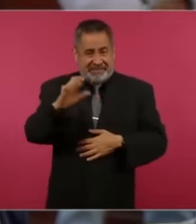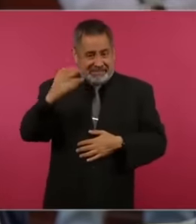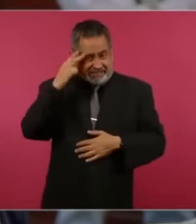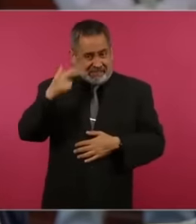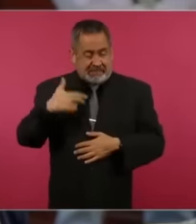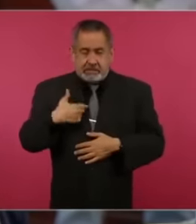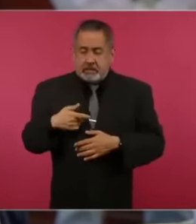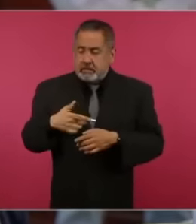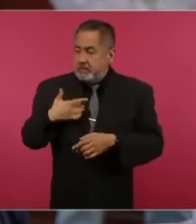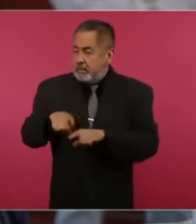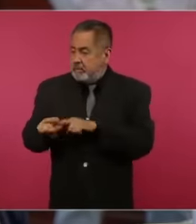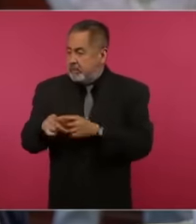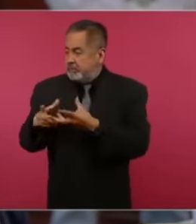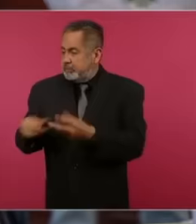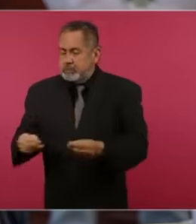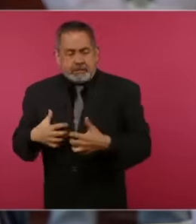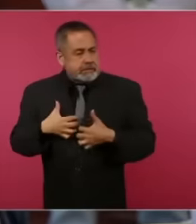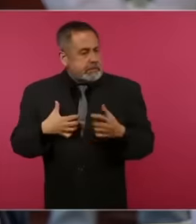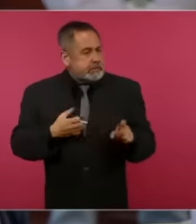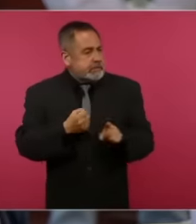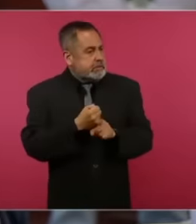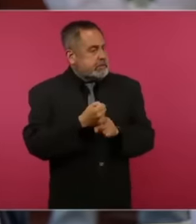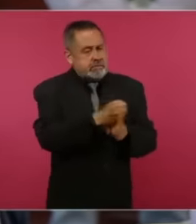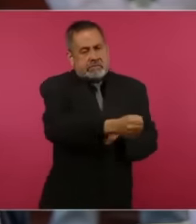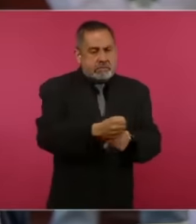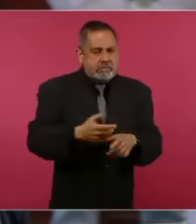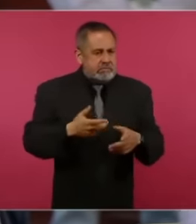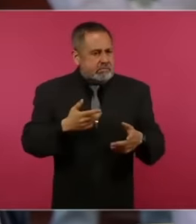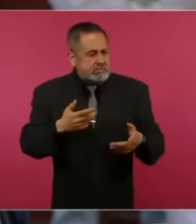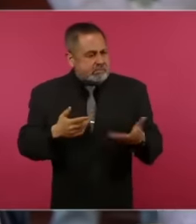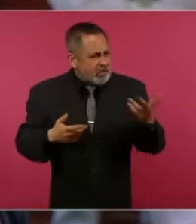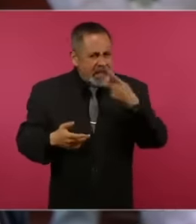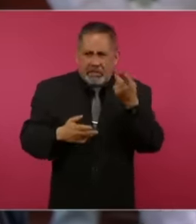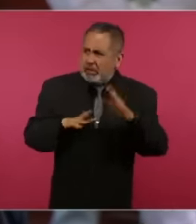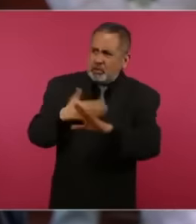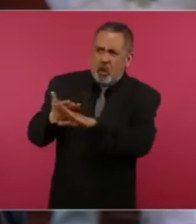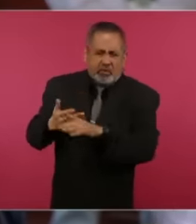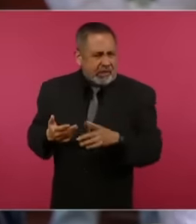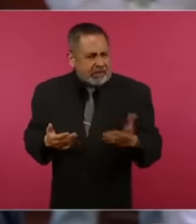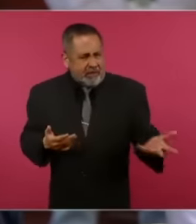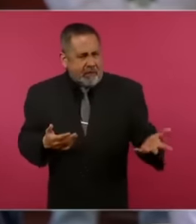sometimes make me want to grab him, as we say in newspapers, why? Because they already forgot